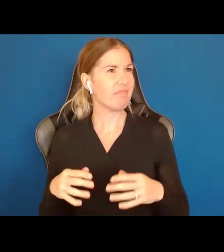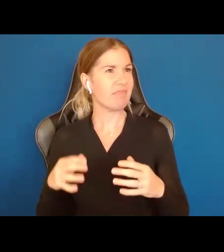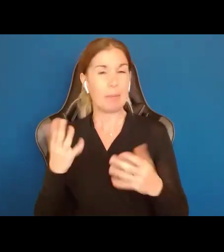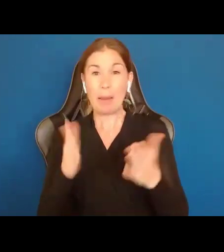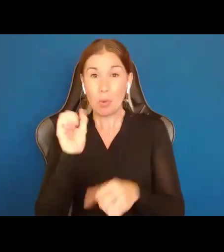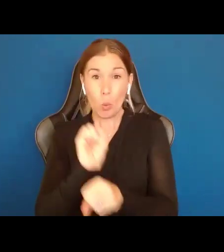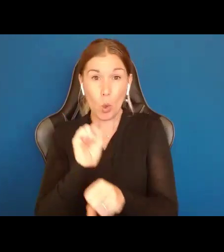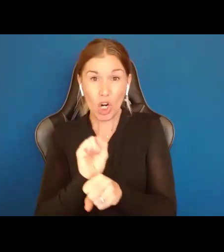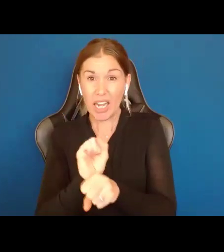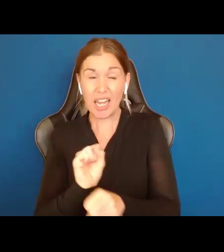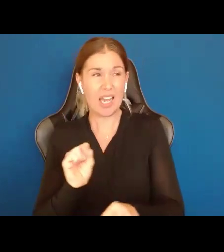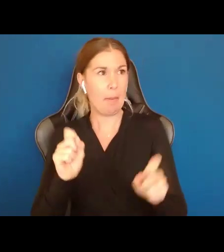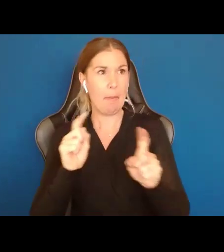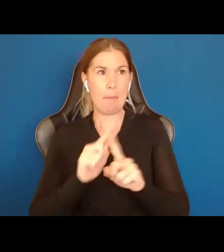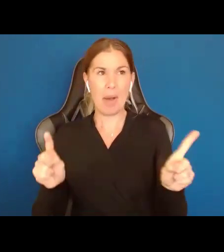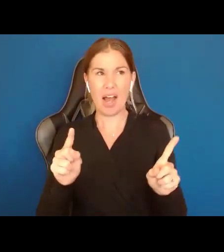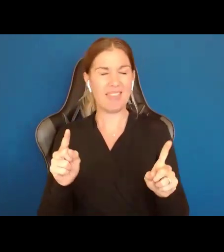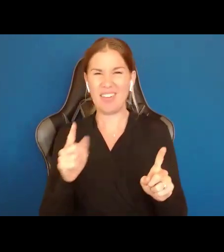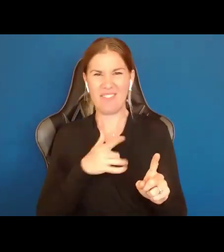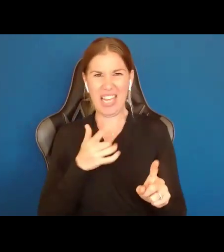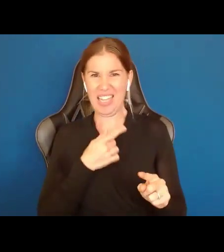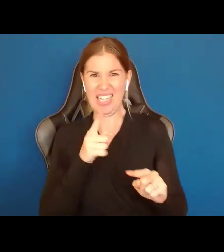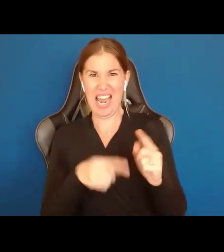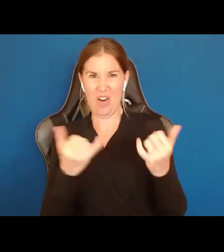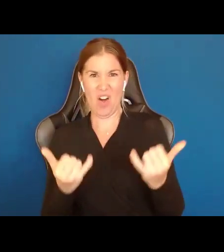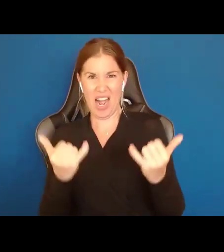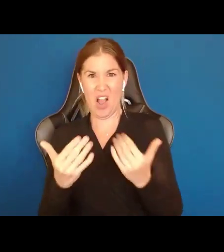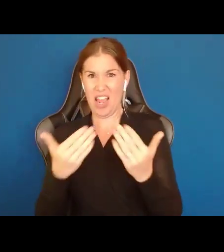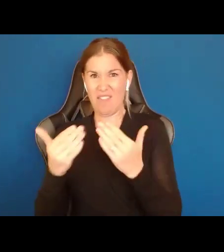Do you realize that what makes you capable, there are things that you can do right now